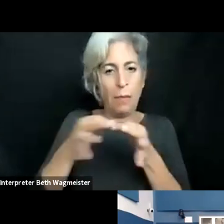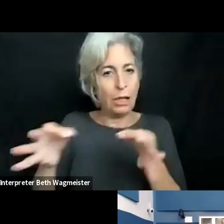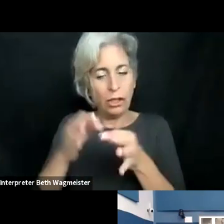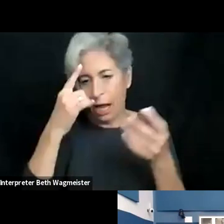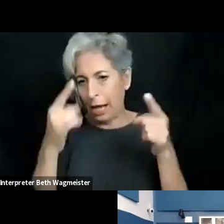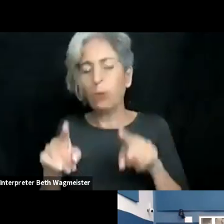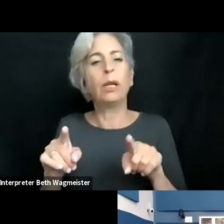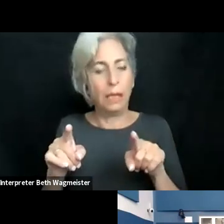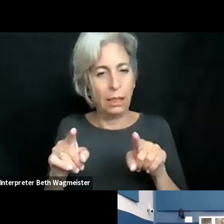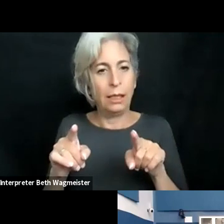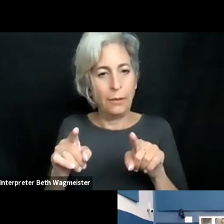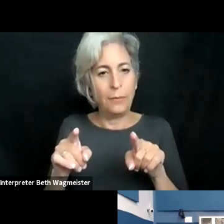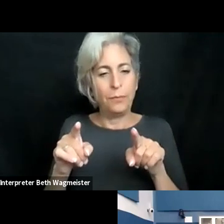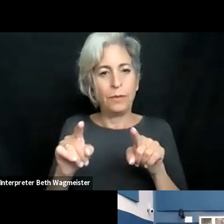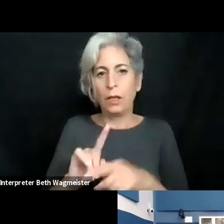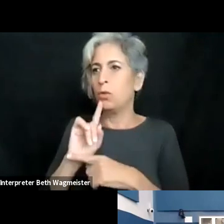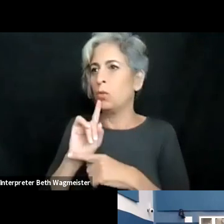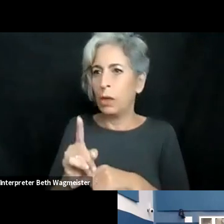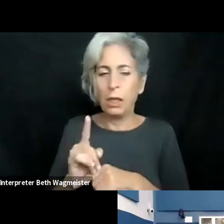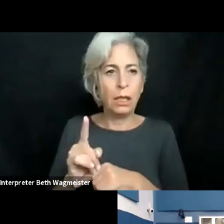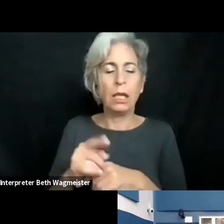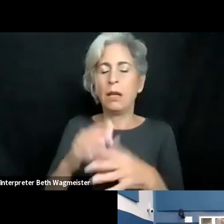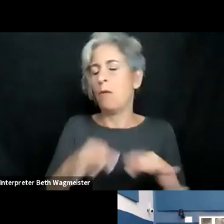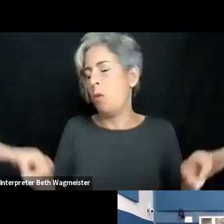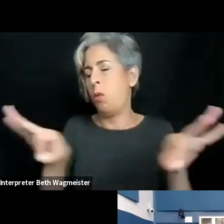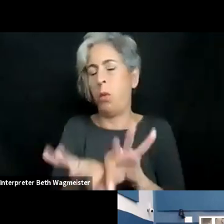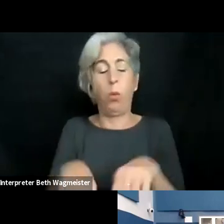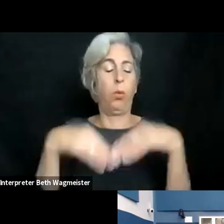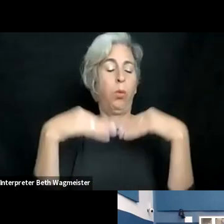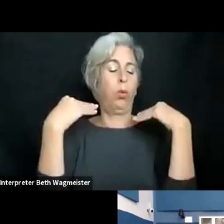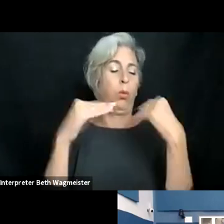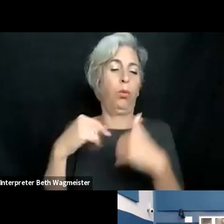And the last thing I would say is about social process. As you